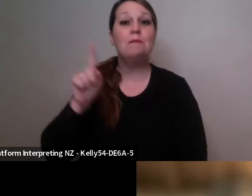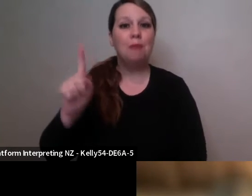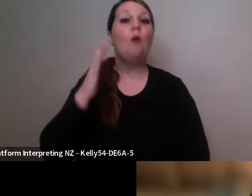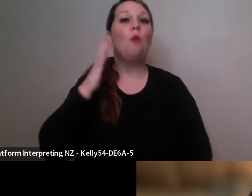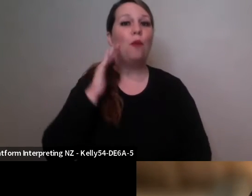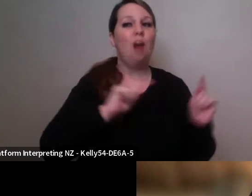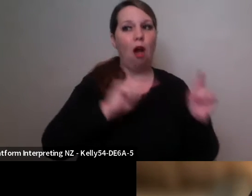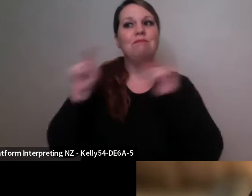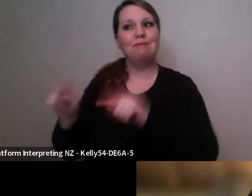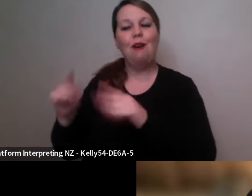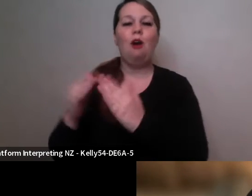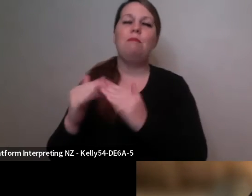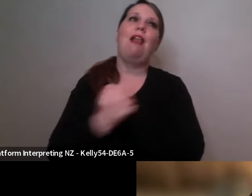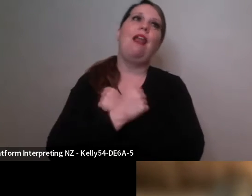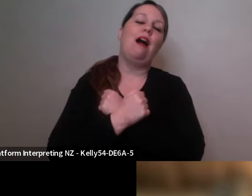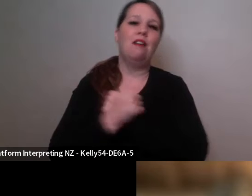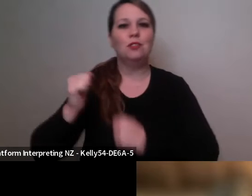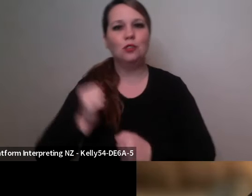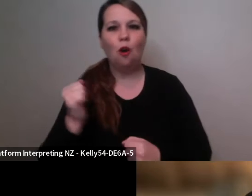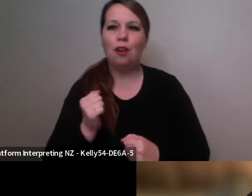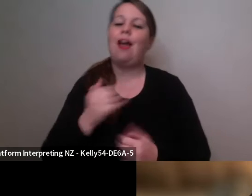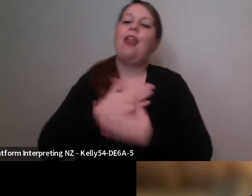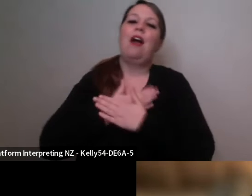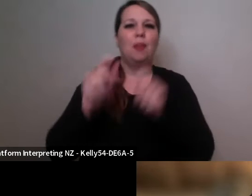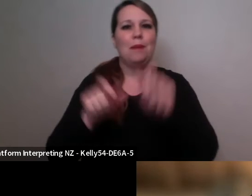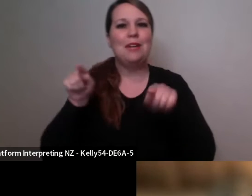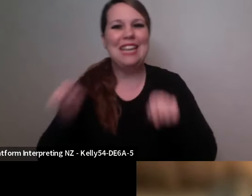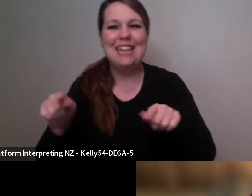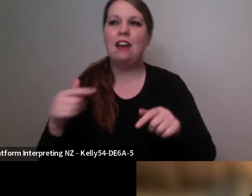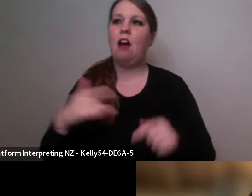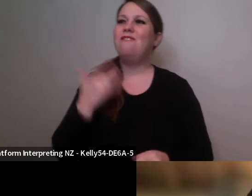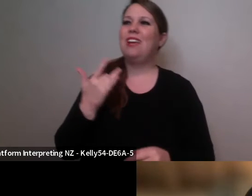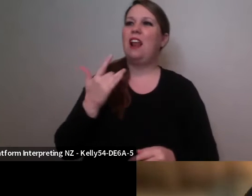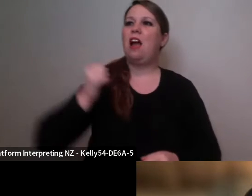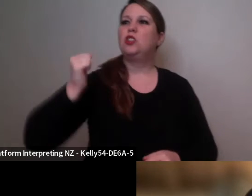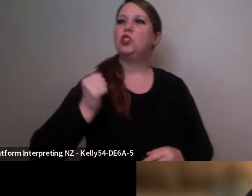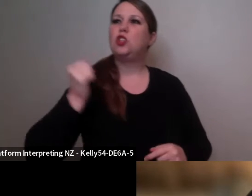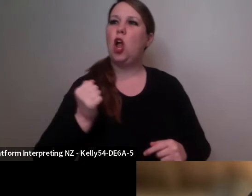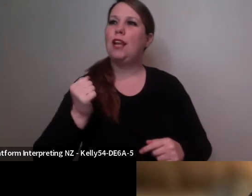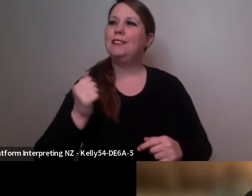here and it's a place where I feel grounded and where I, where I can just relax and and